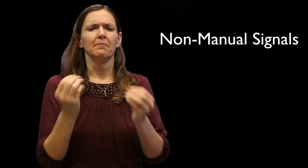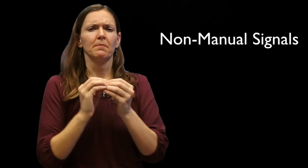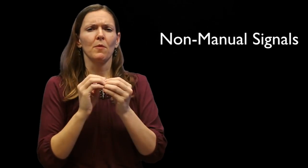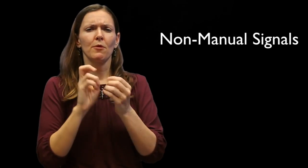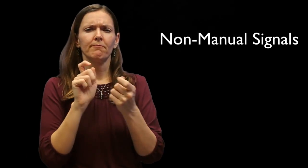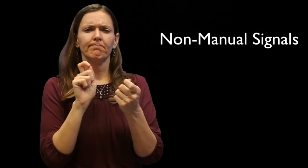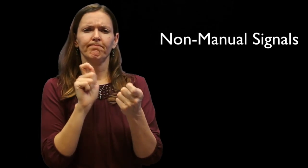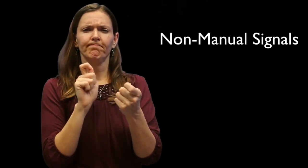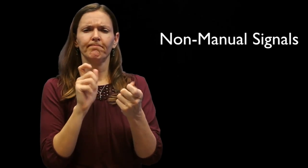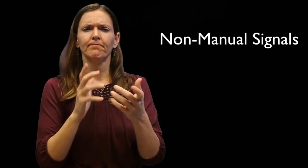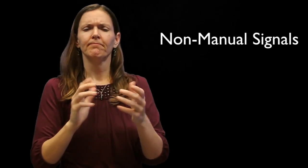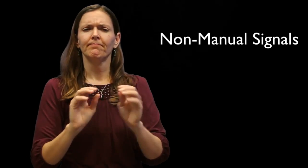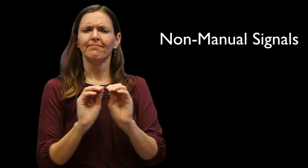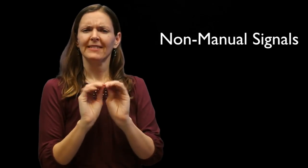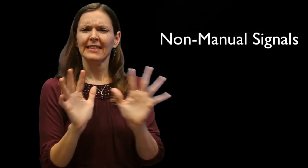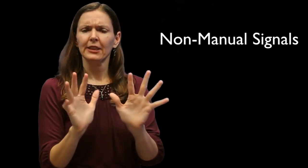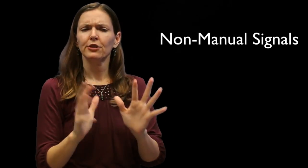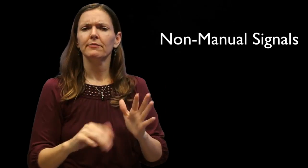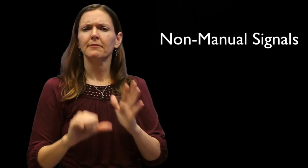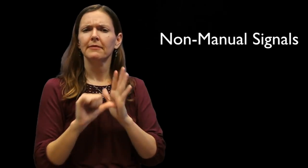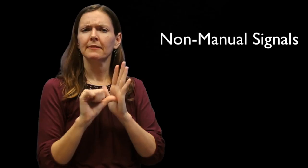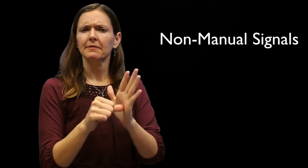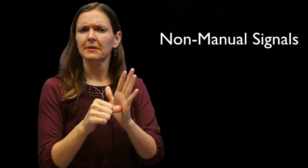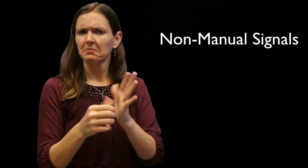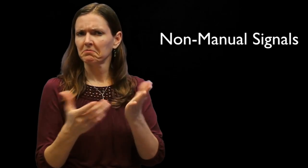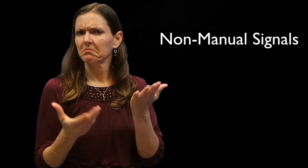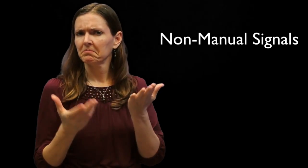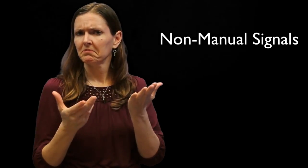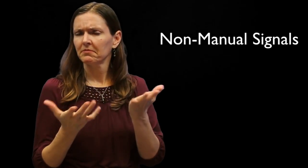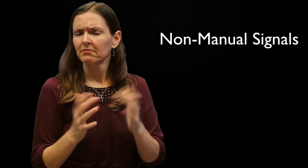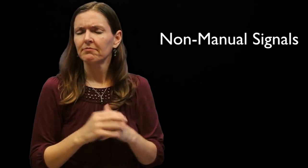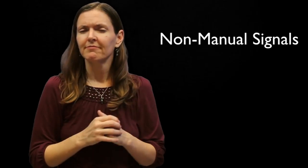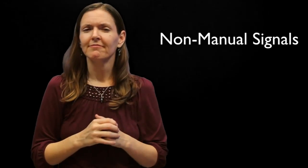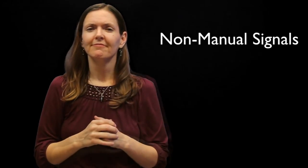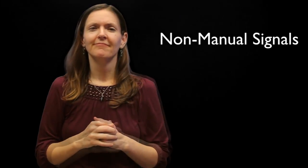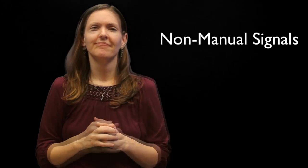the NMS used is perhaps more precise, salient and emphasized.